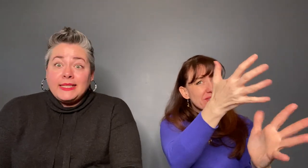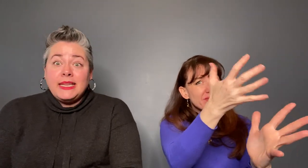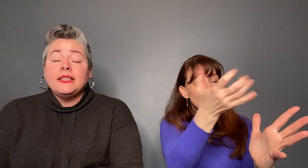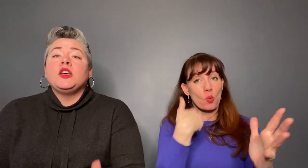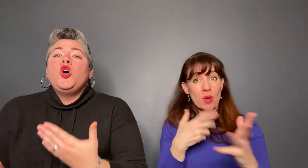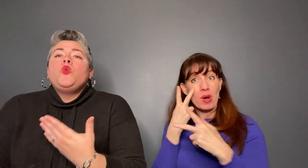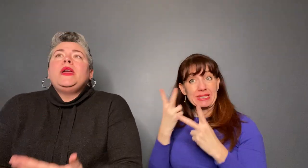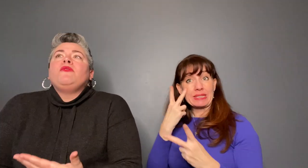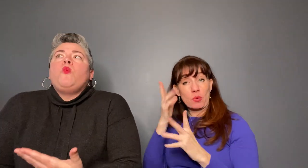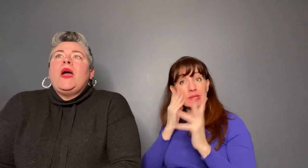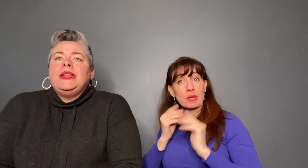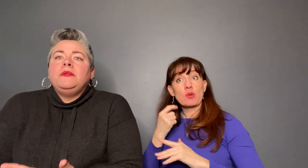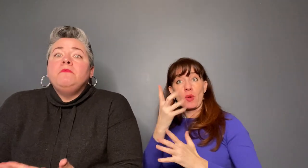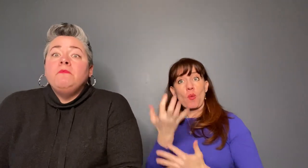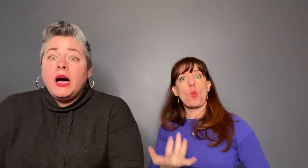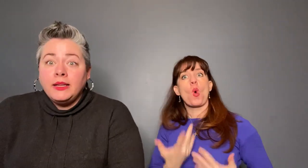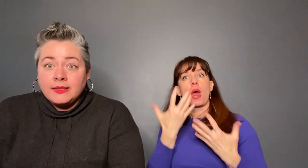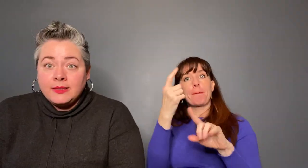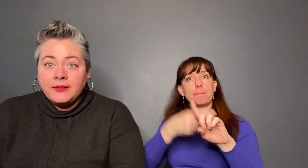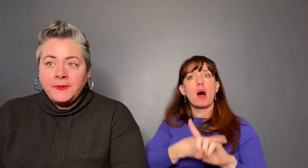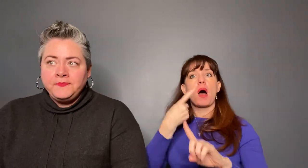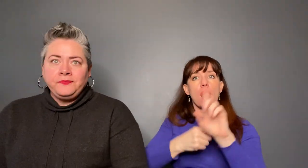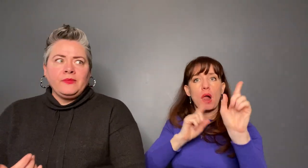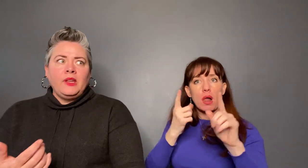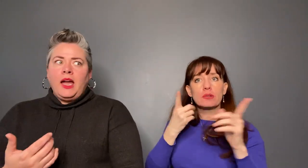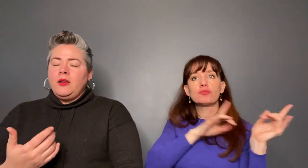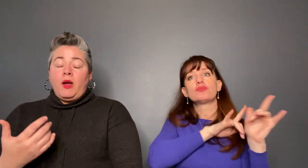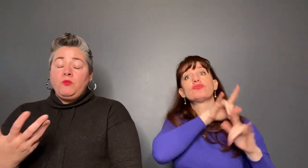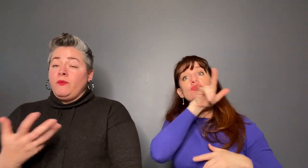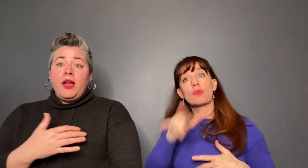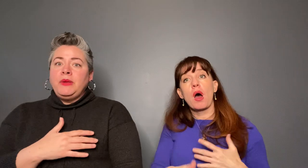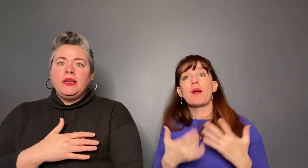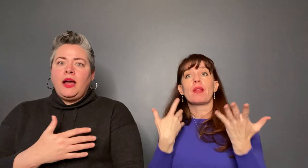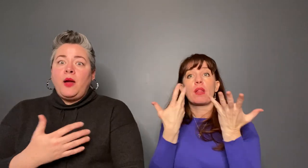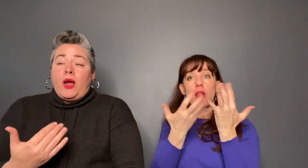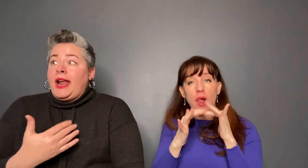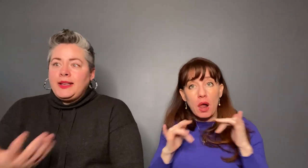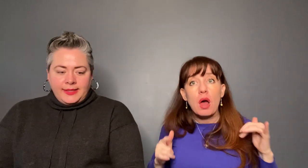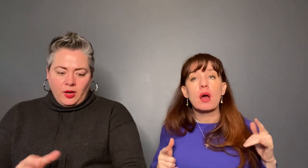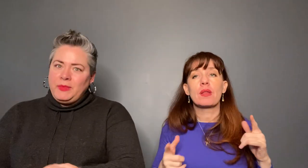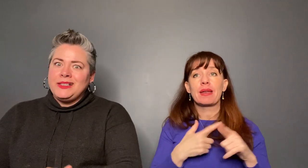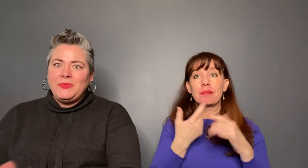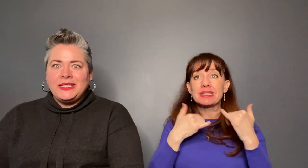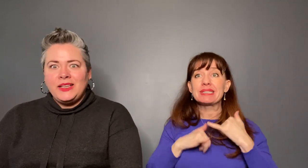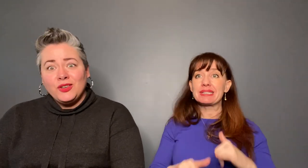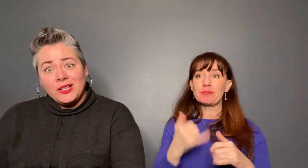to see this, we have waited months. It's been ten years and I